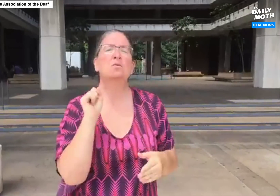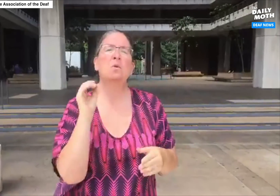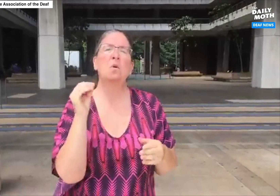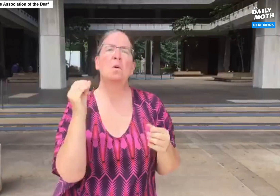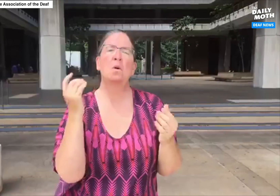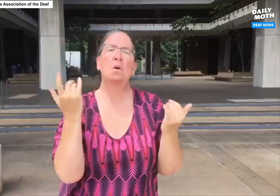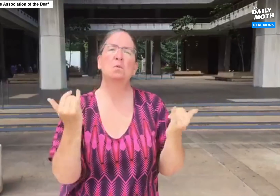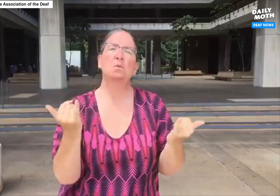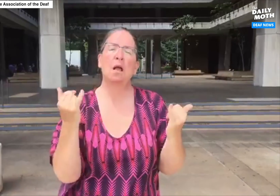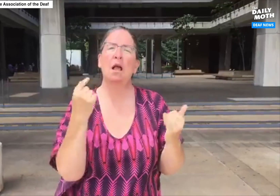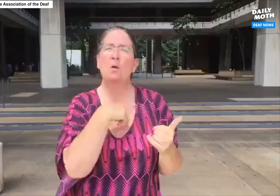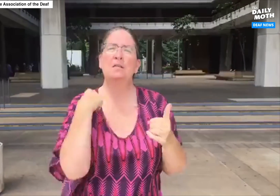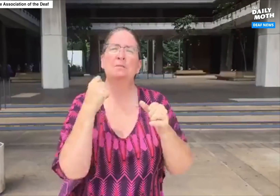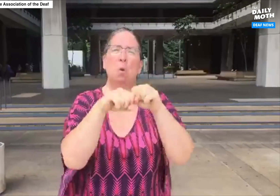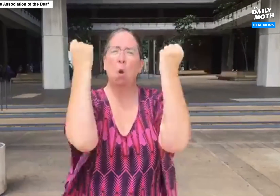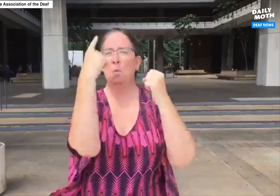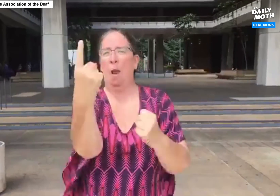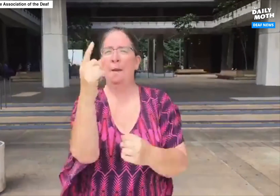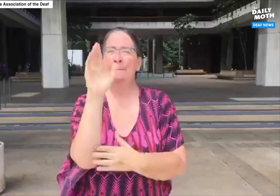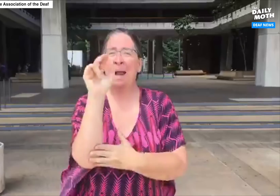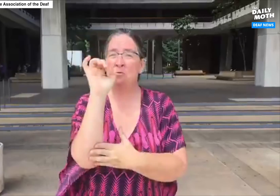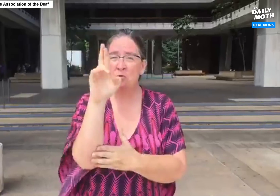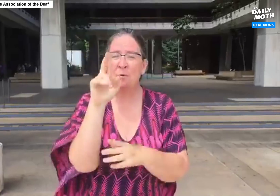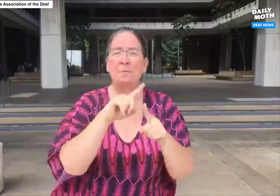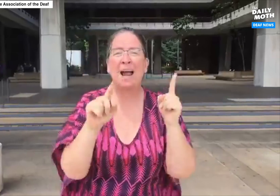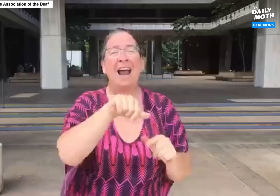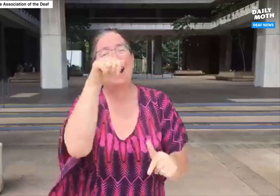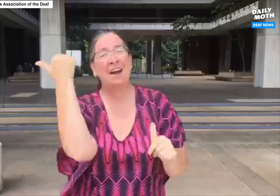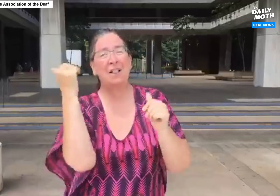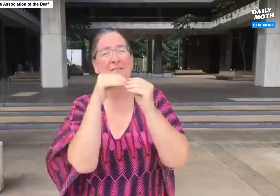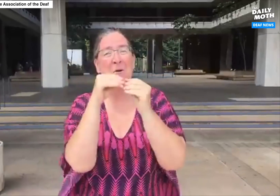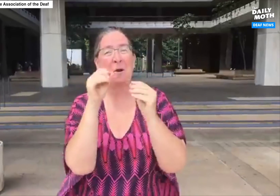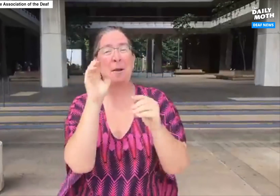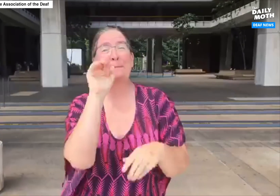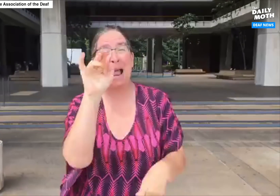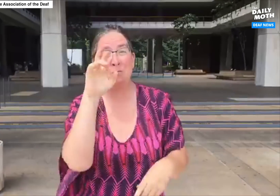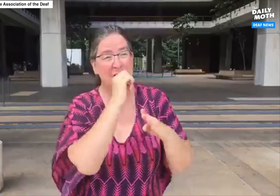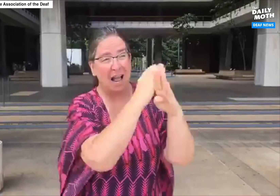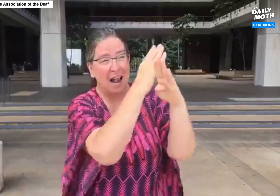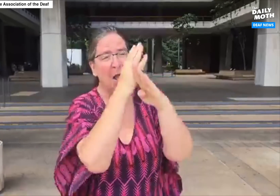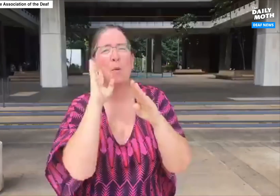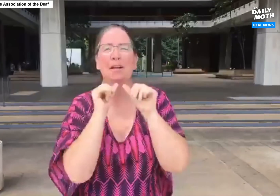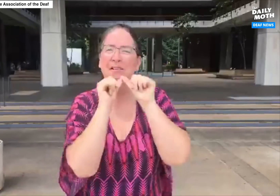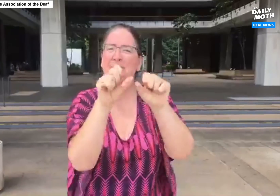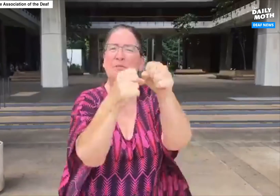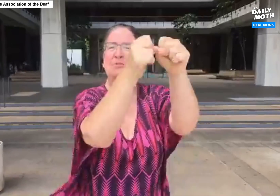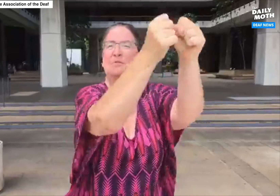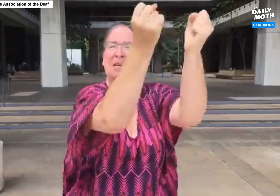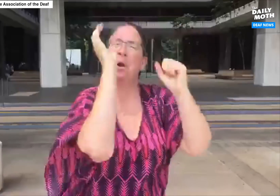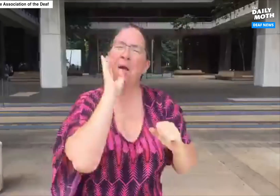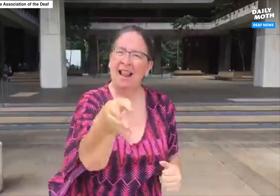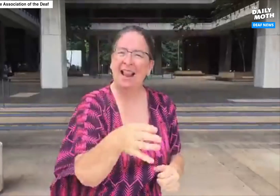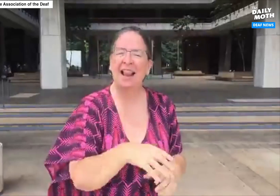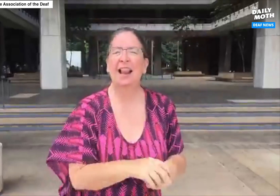So today we broke one barrier but we will break more barriers.